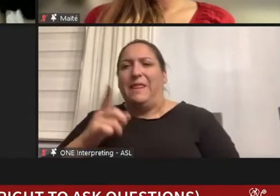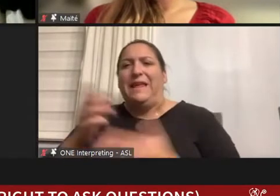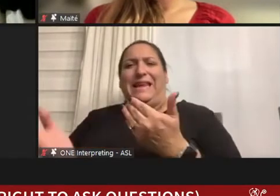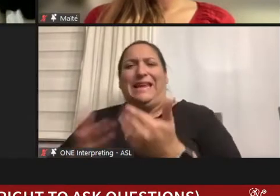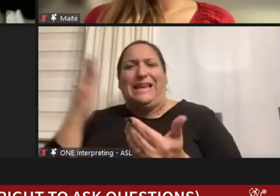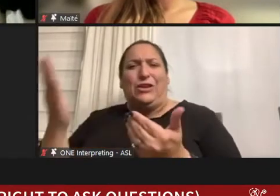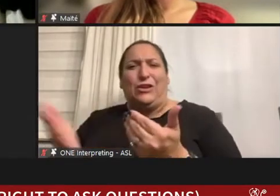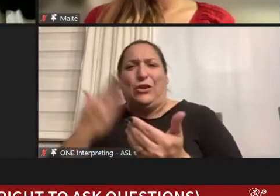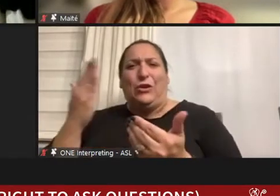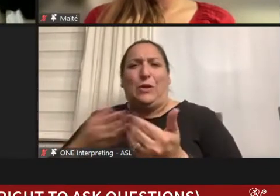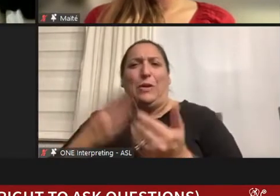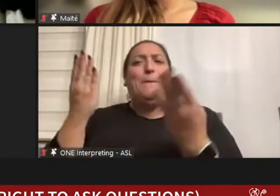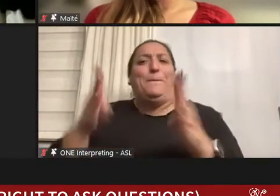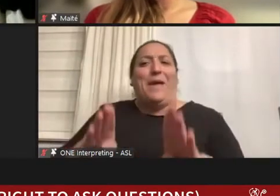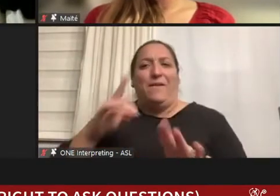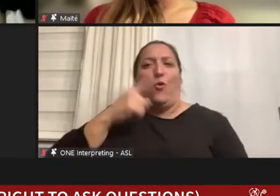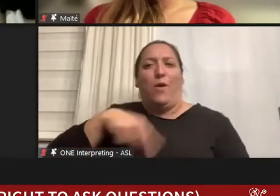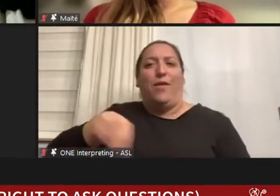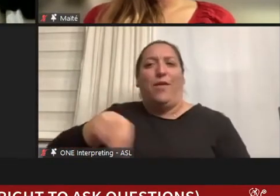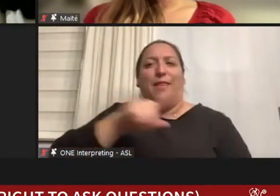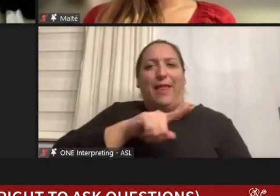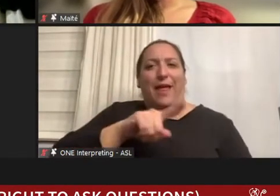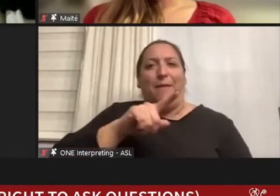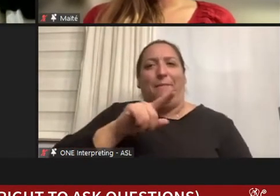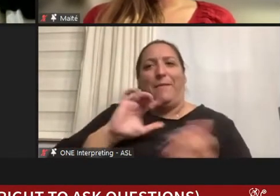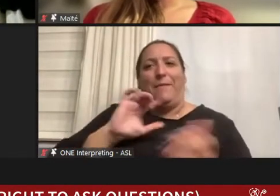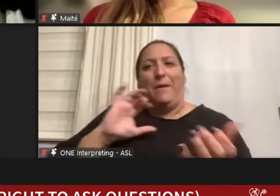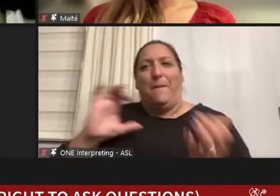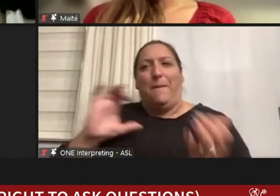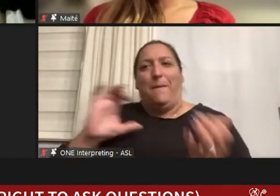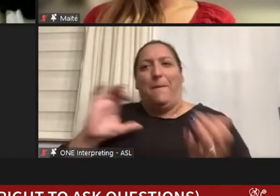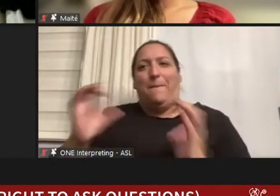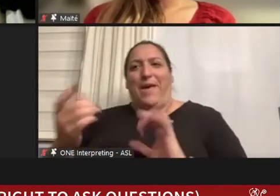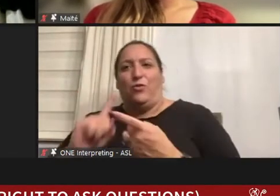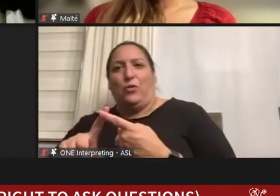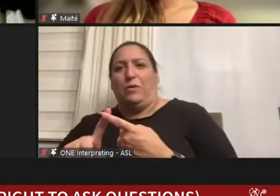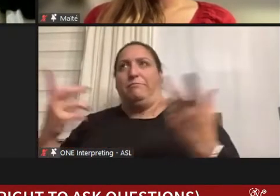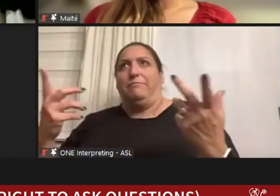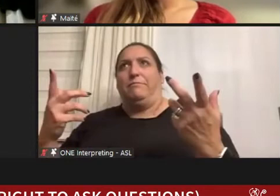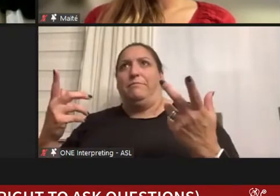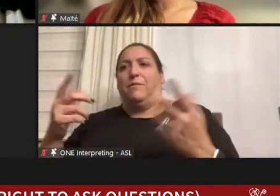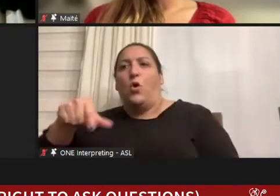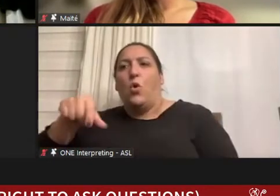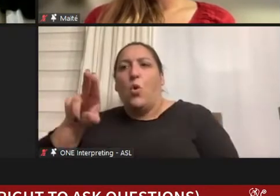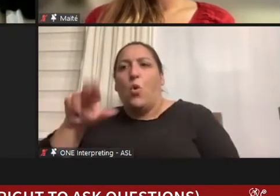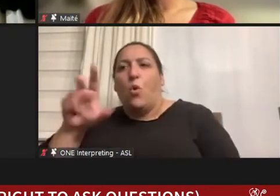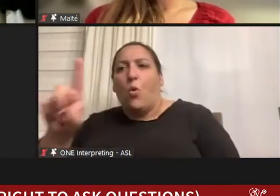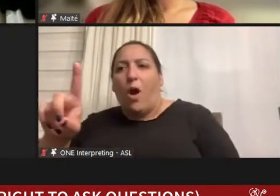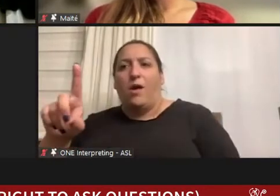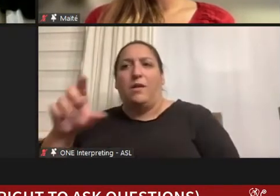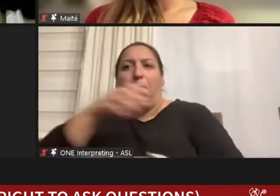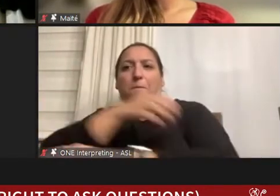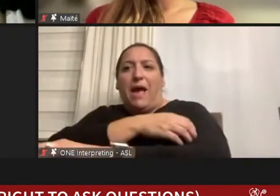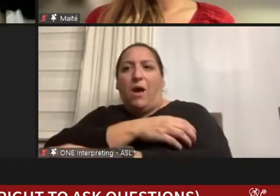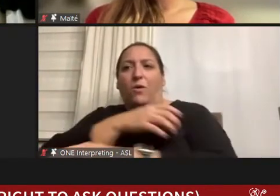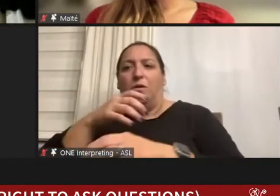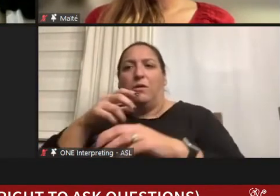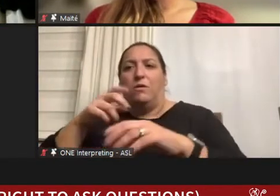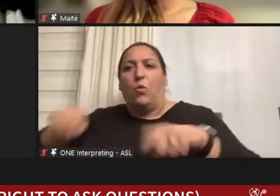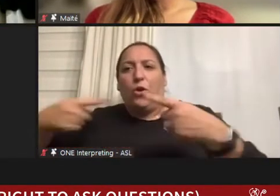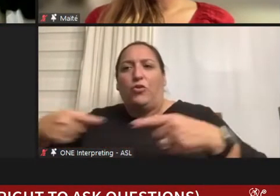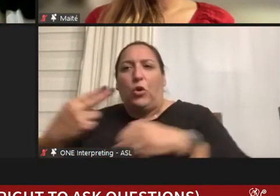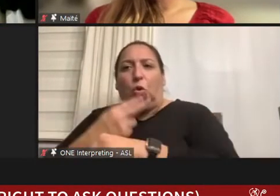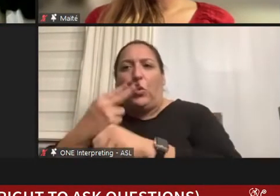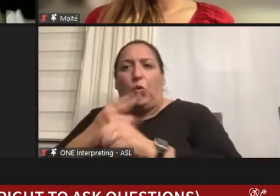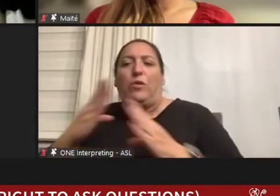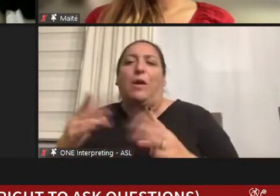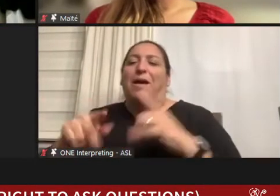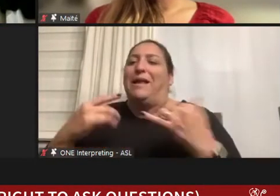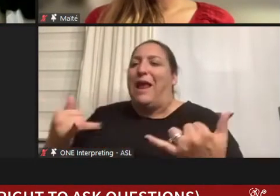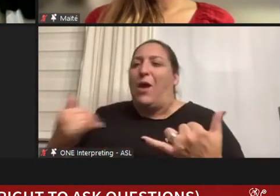to many of them, so for example, whether you are manual your chair user or a power chair user or